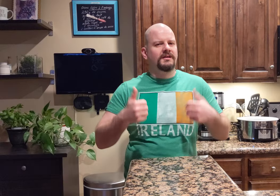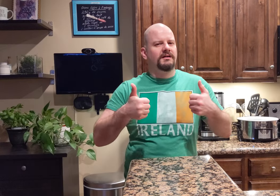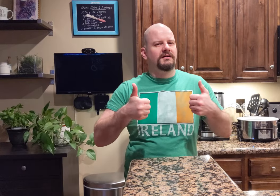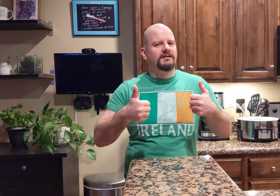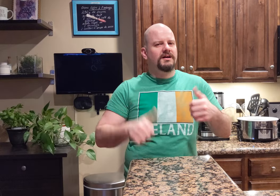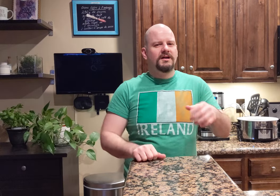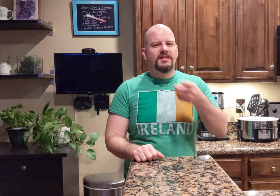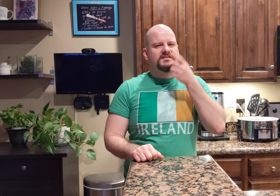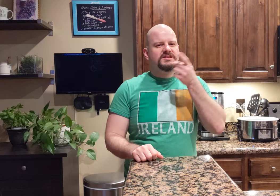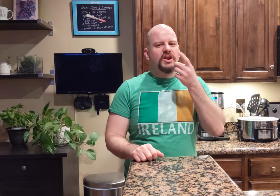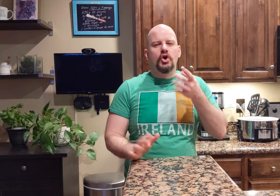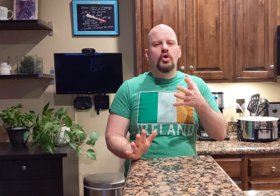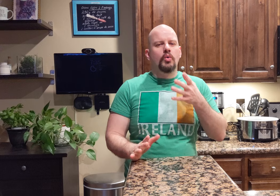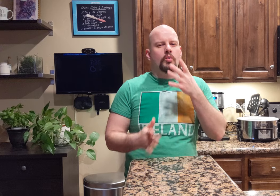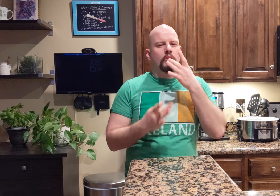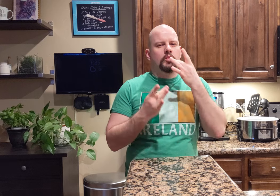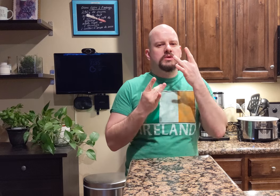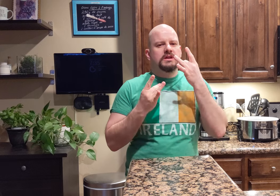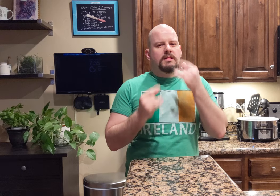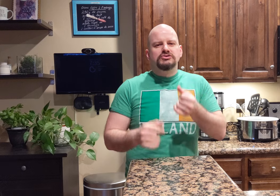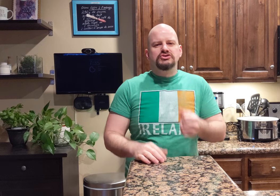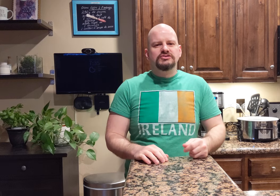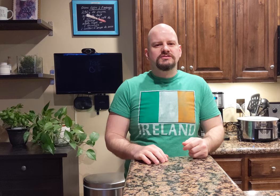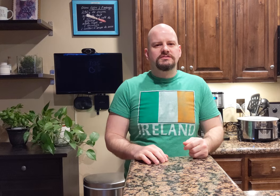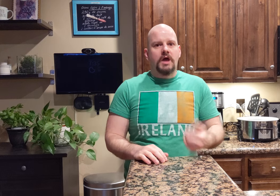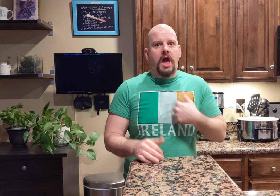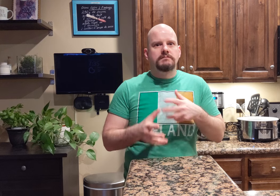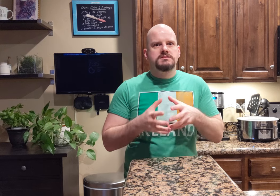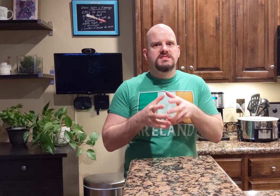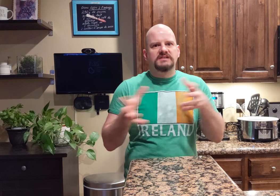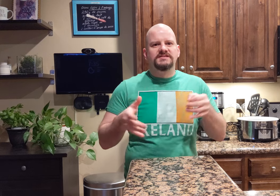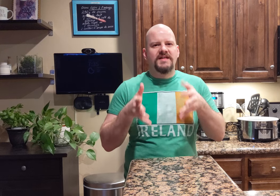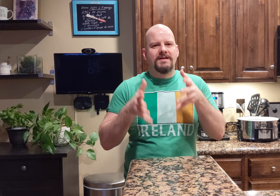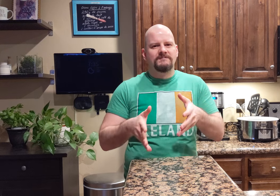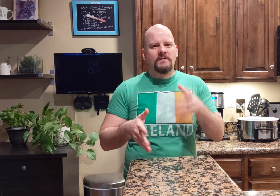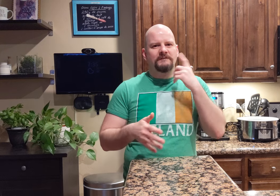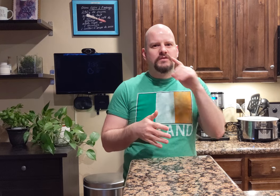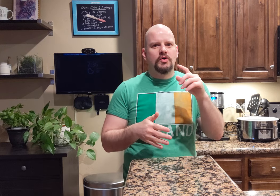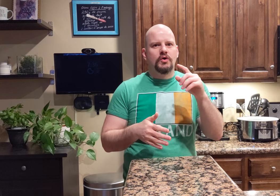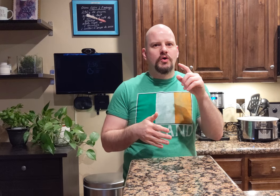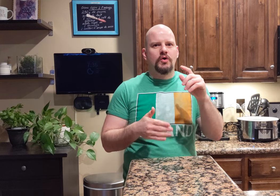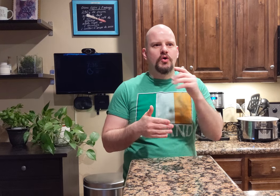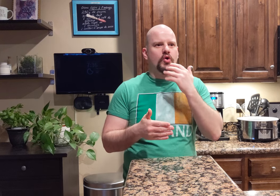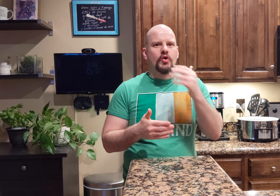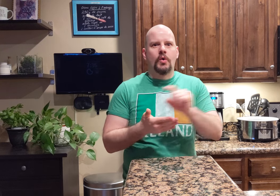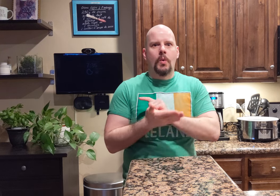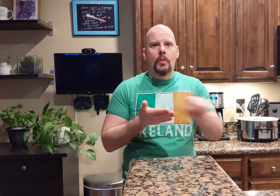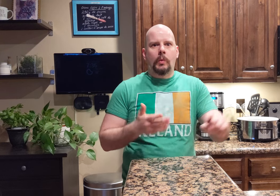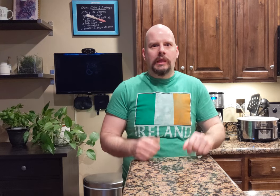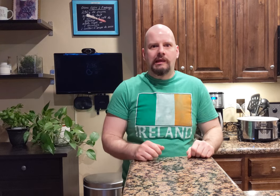Yeah, the dinner was delicious. Now, I have a lot of leftover for a good week.